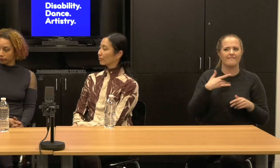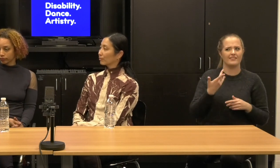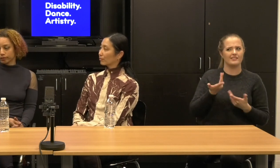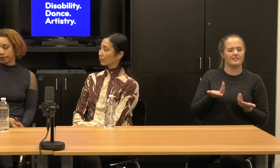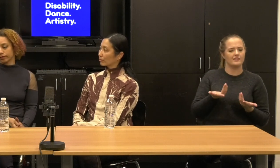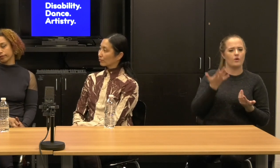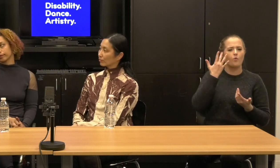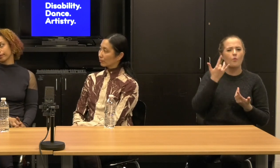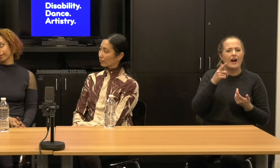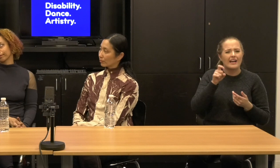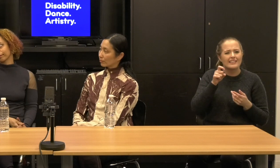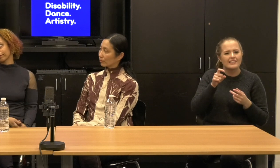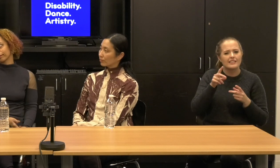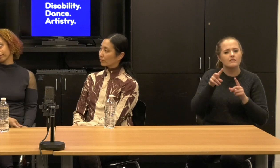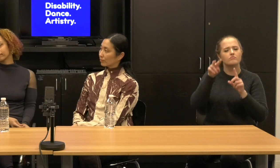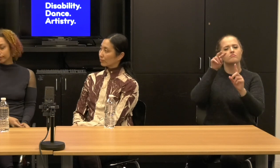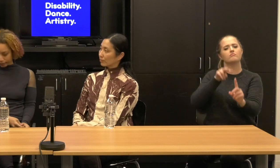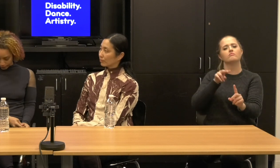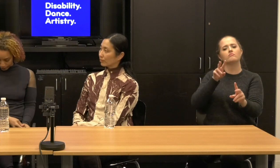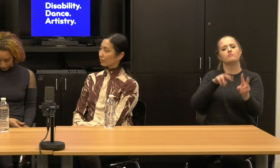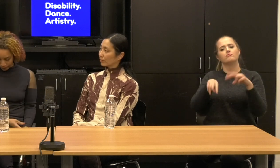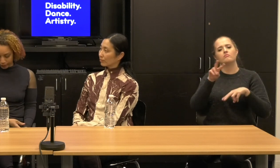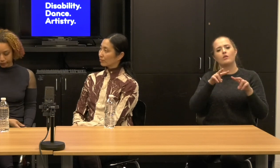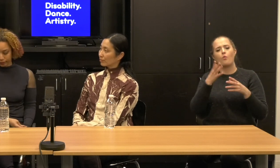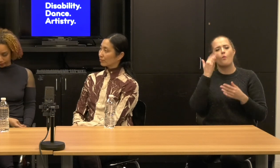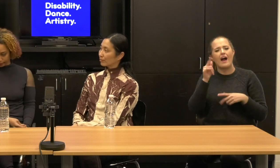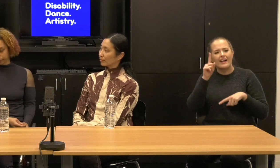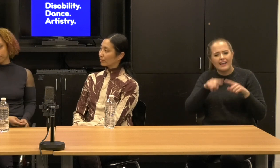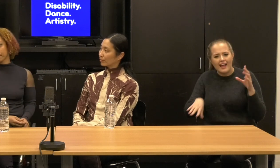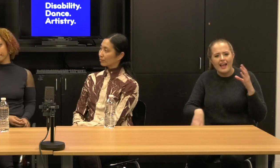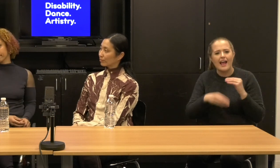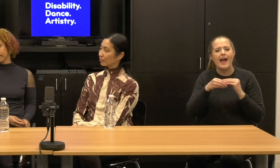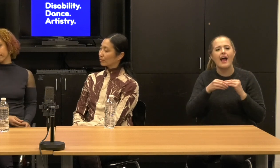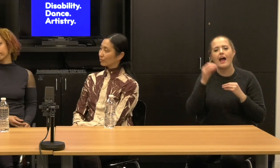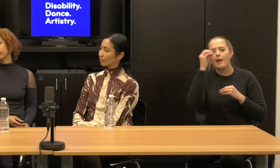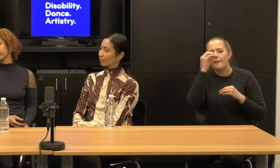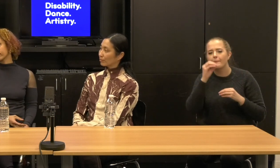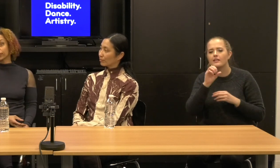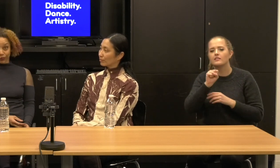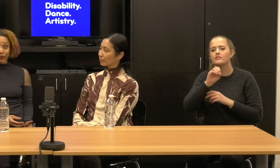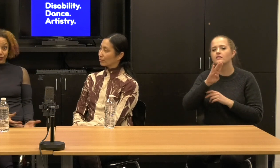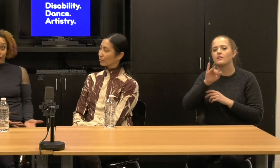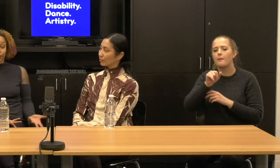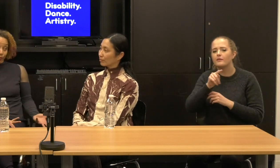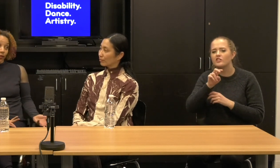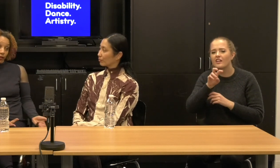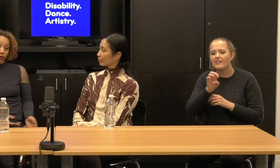What's so scary about it not being subjective? What if we brought it into the work, which is exactly what you've done.